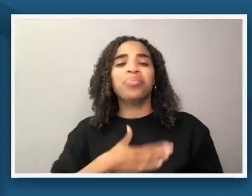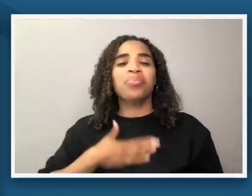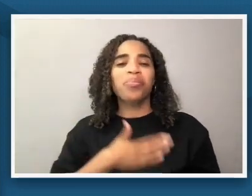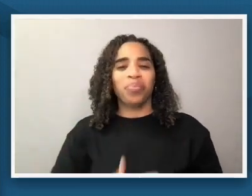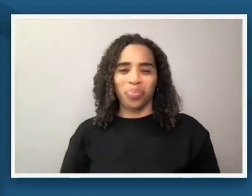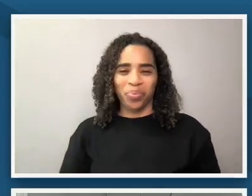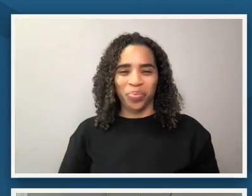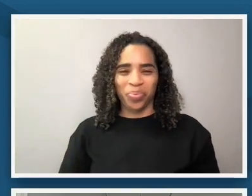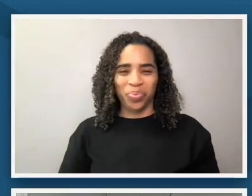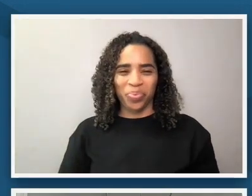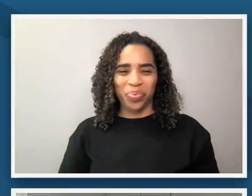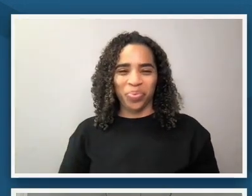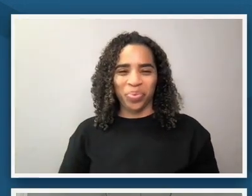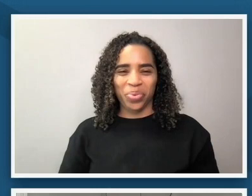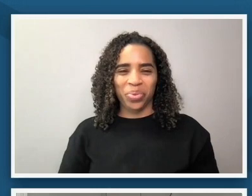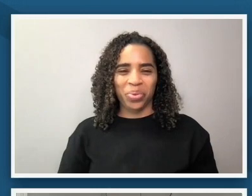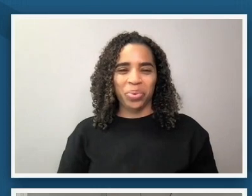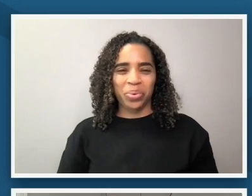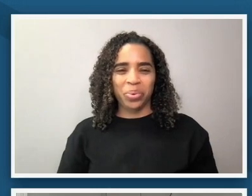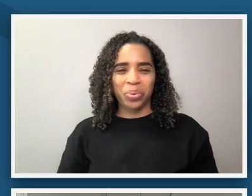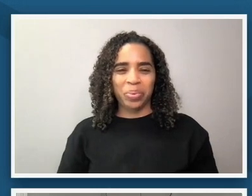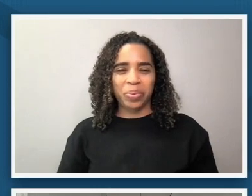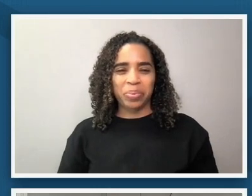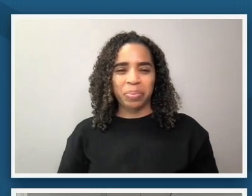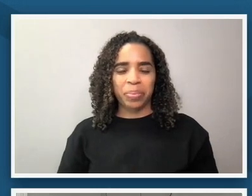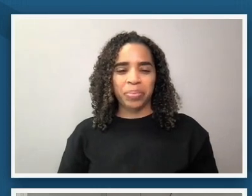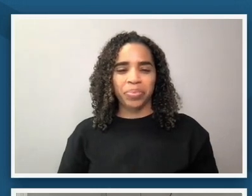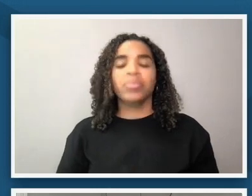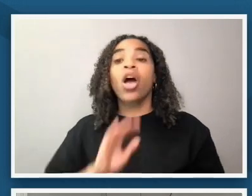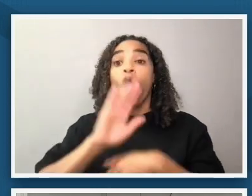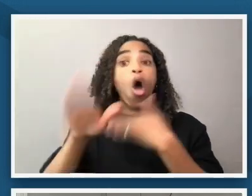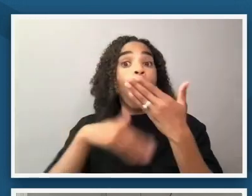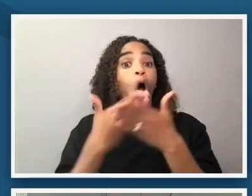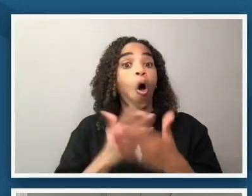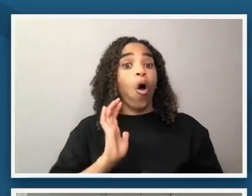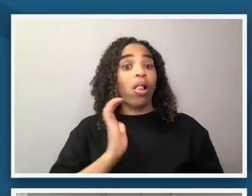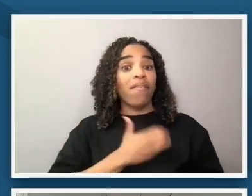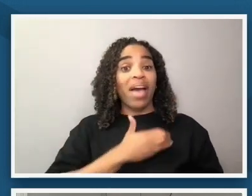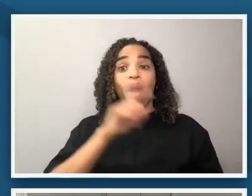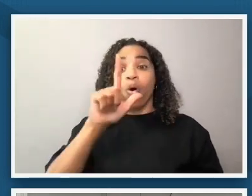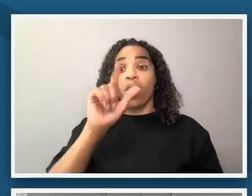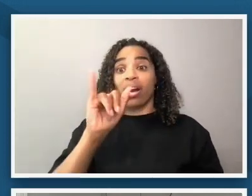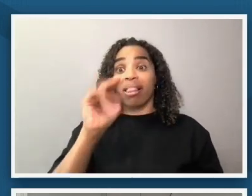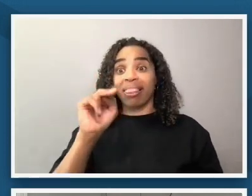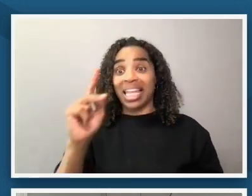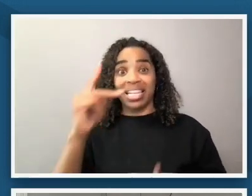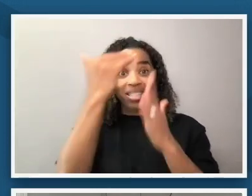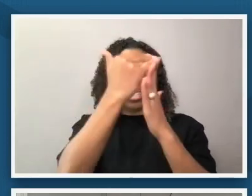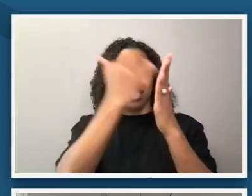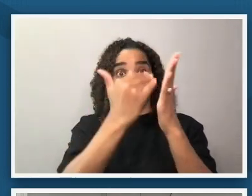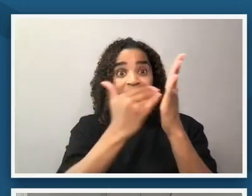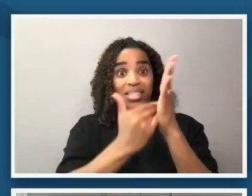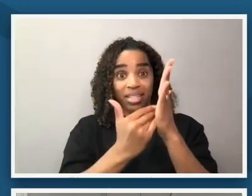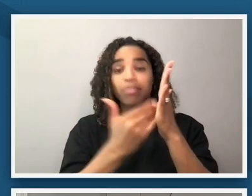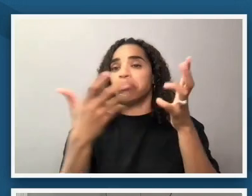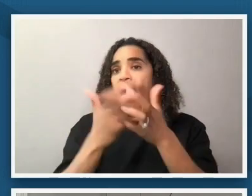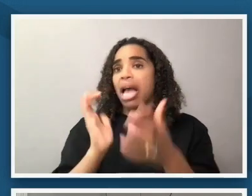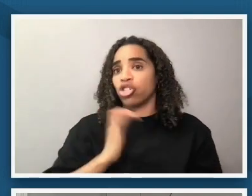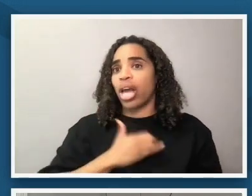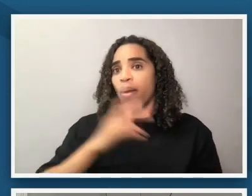beautiful um so all of these links